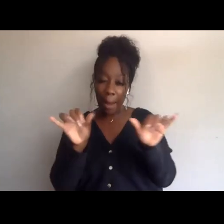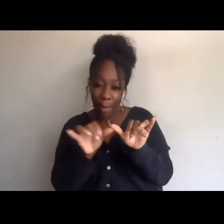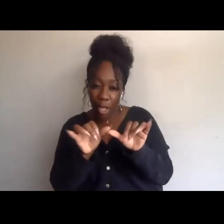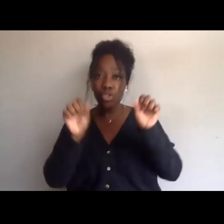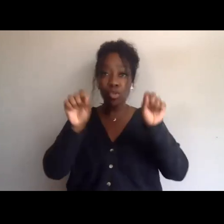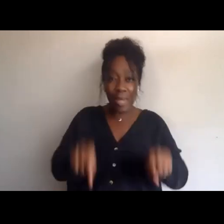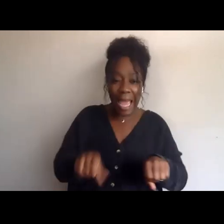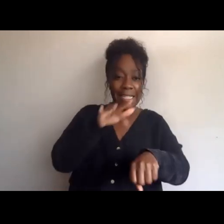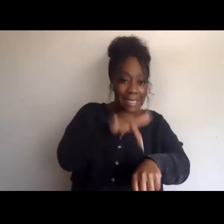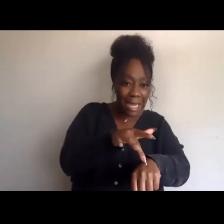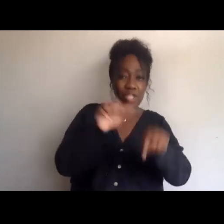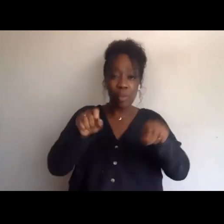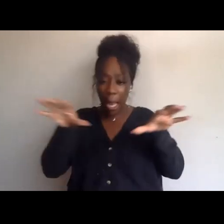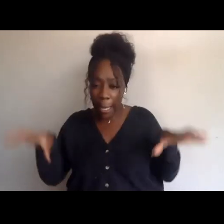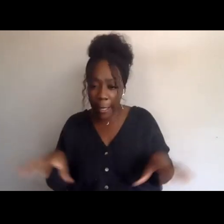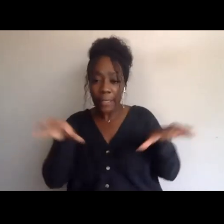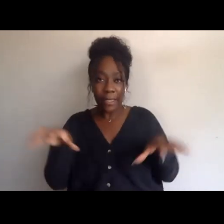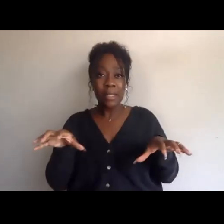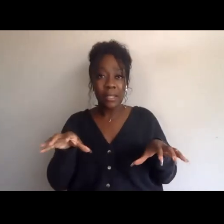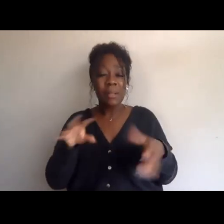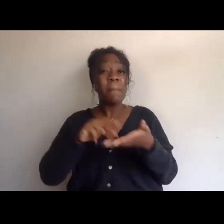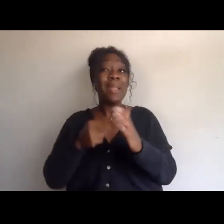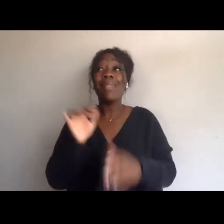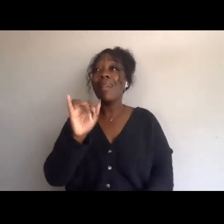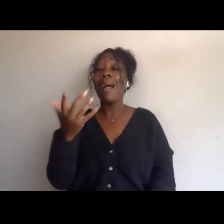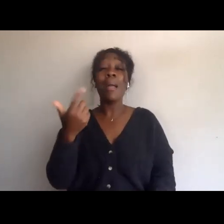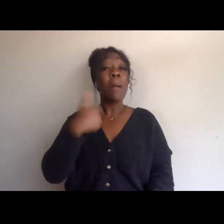I want to circulate this petition to tell people